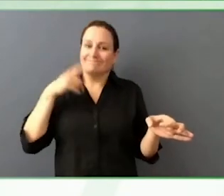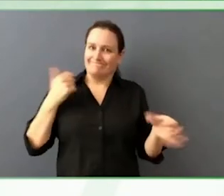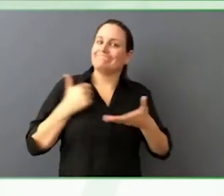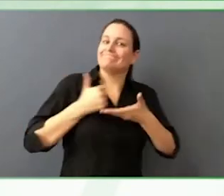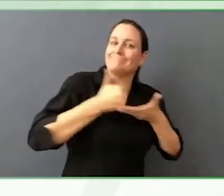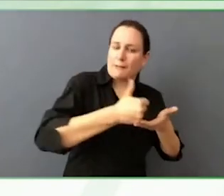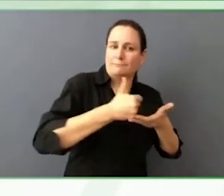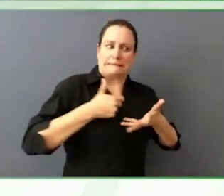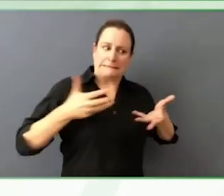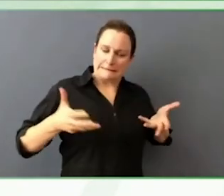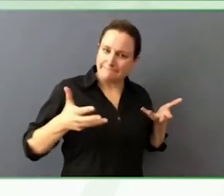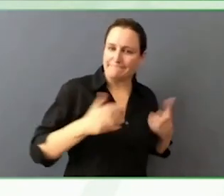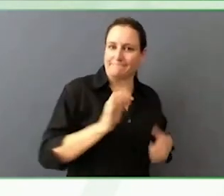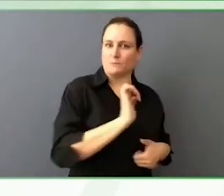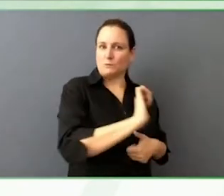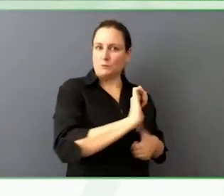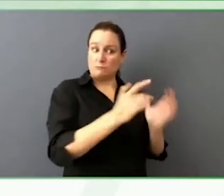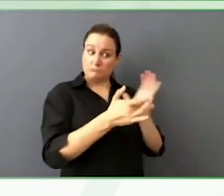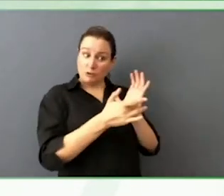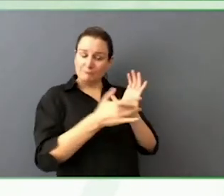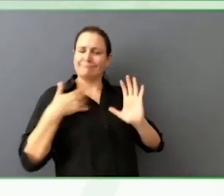There are media projects that do really well.